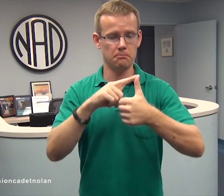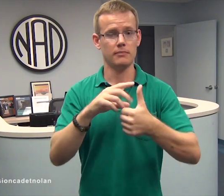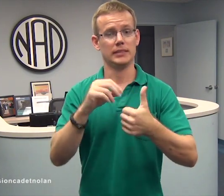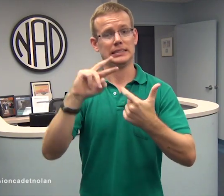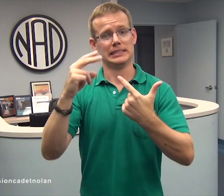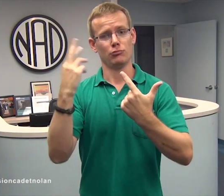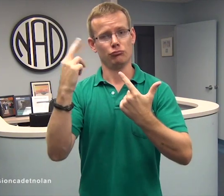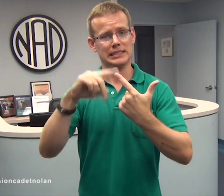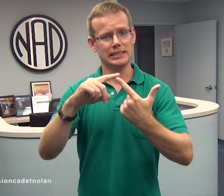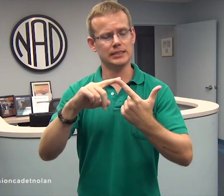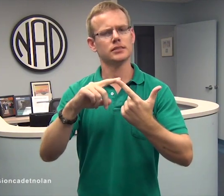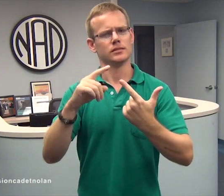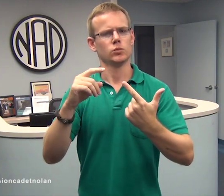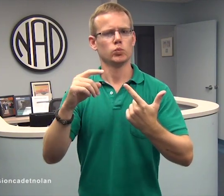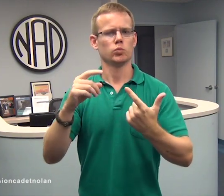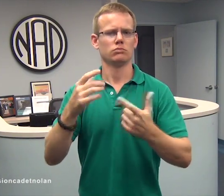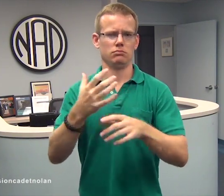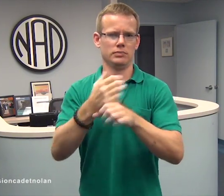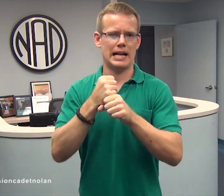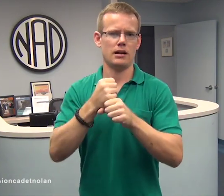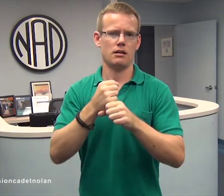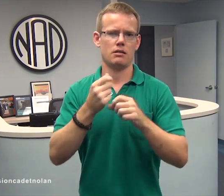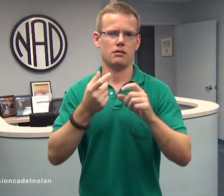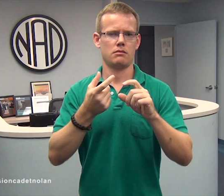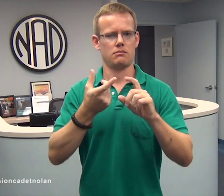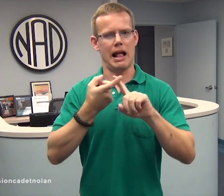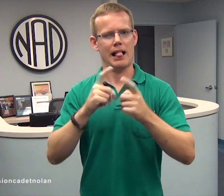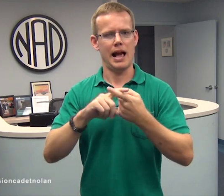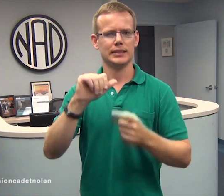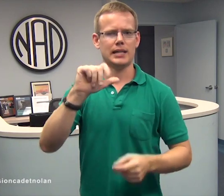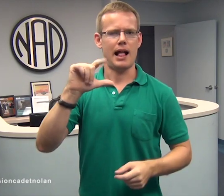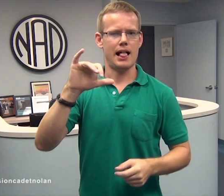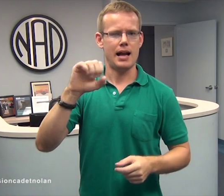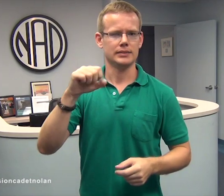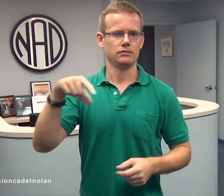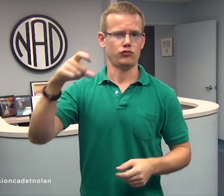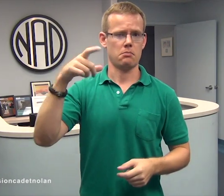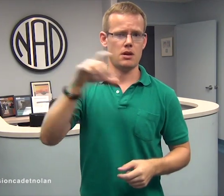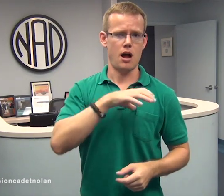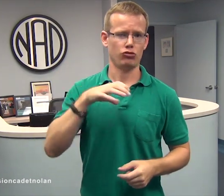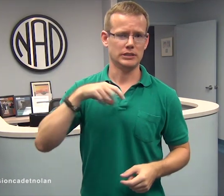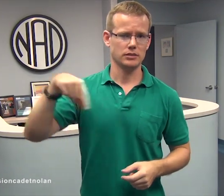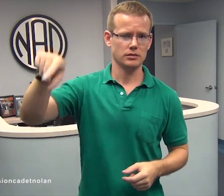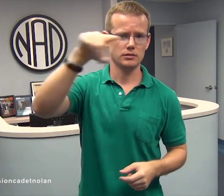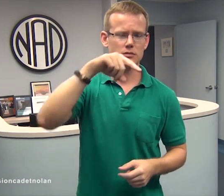And, secondly, to garner more allies from Congress.